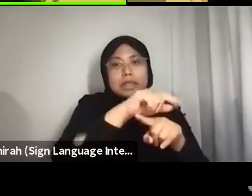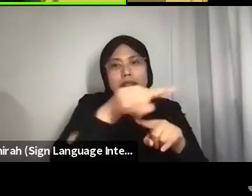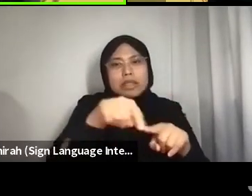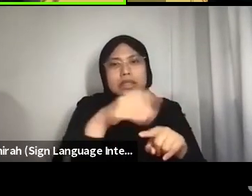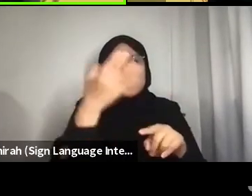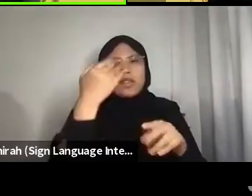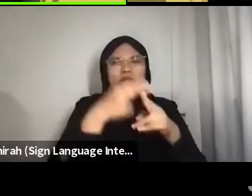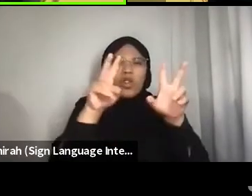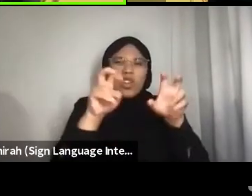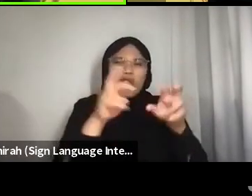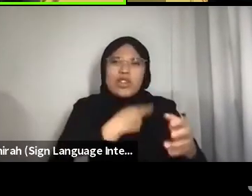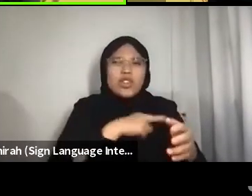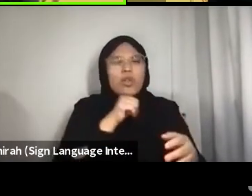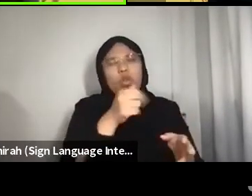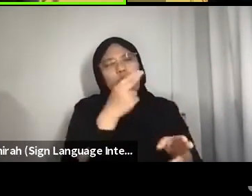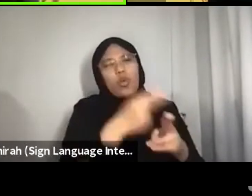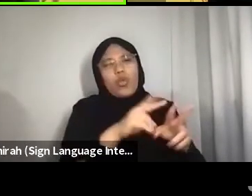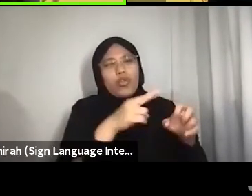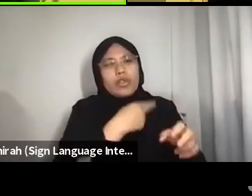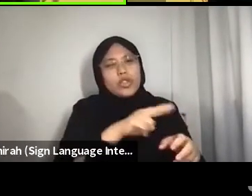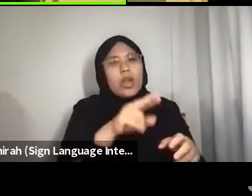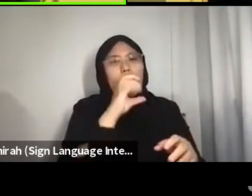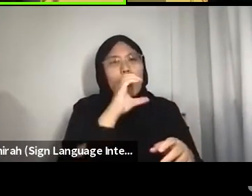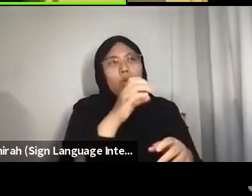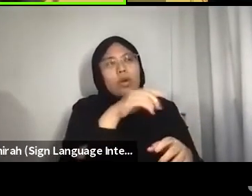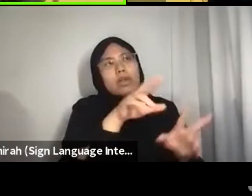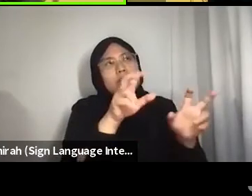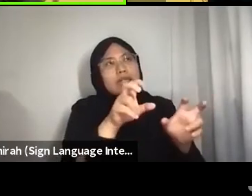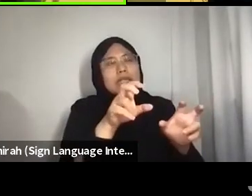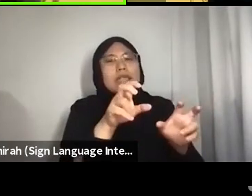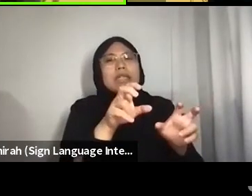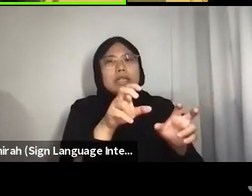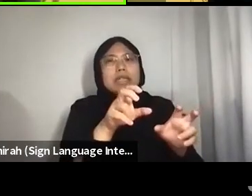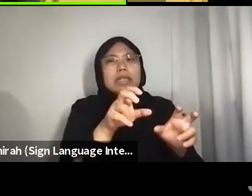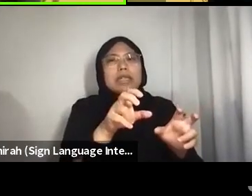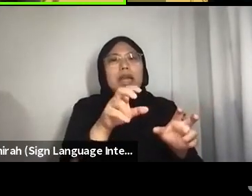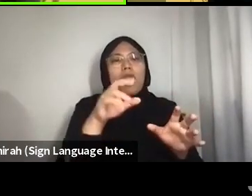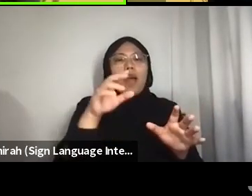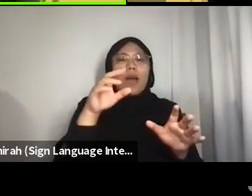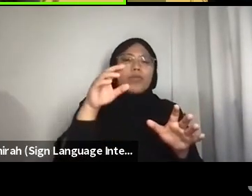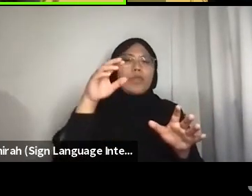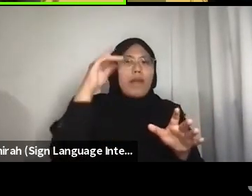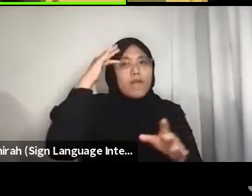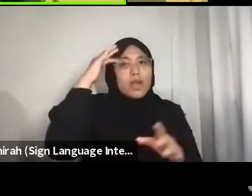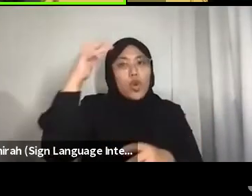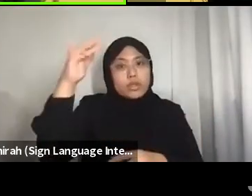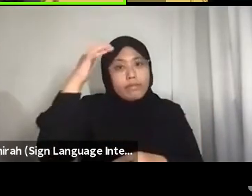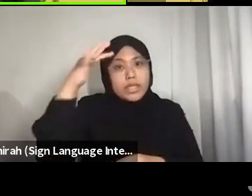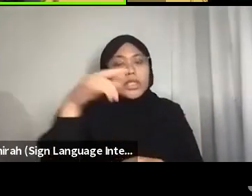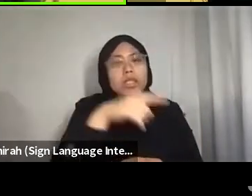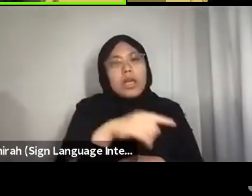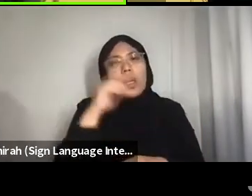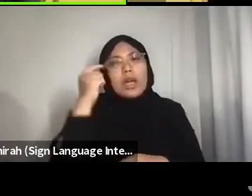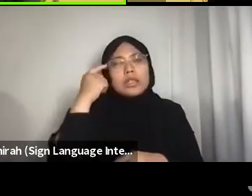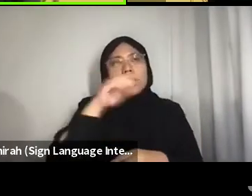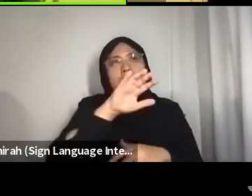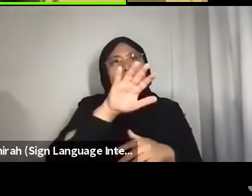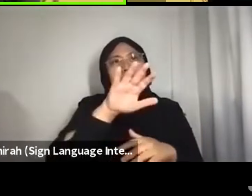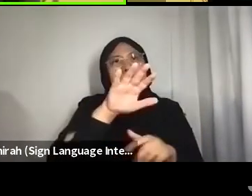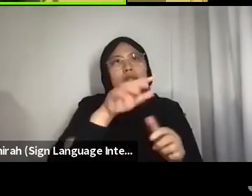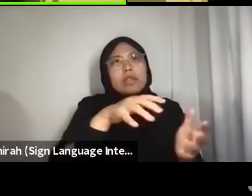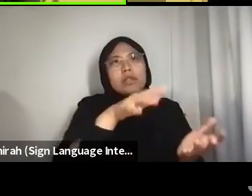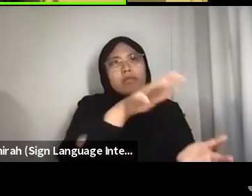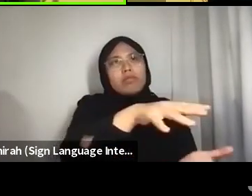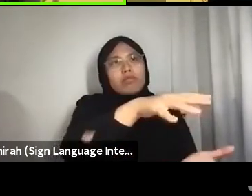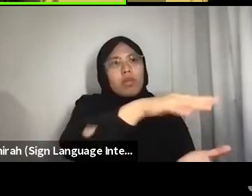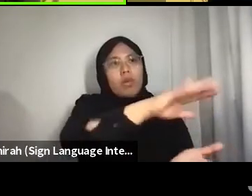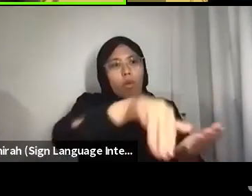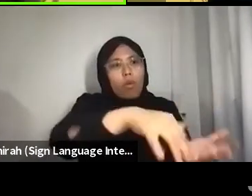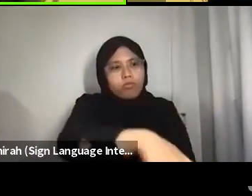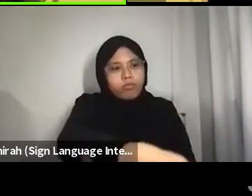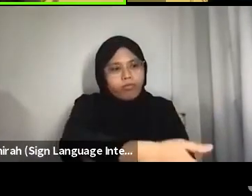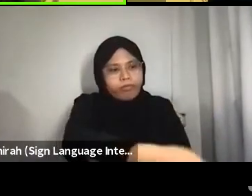I wouldn’t call them religions, I think I’d just call them beliefs or philosophies. I think they draw from the same well of caring for the earth.